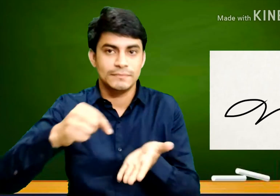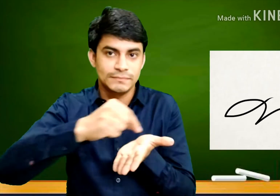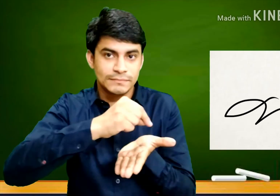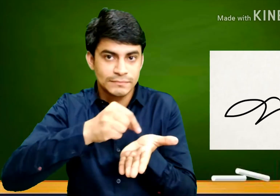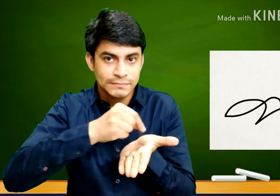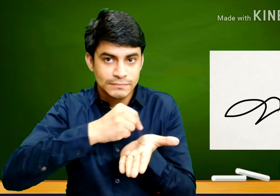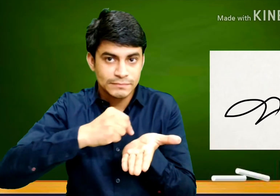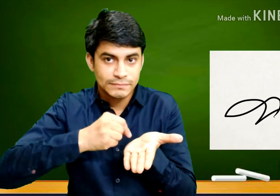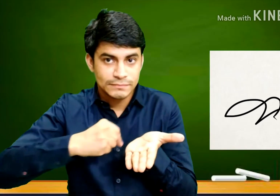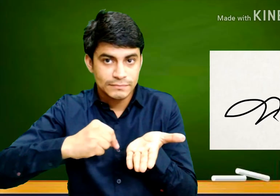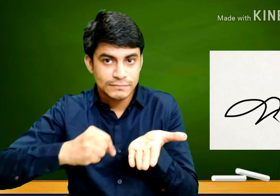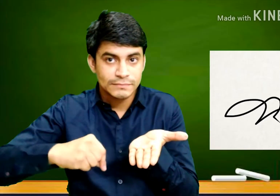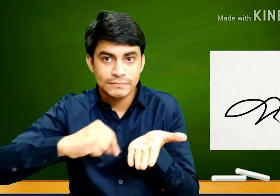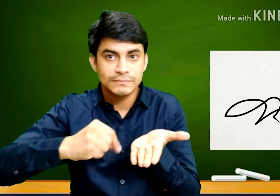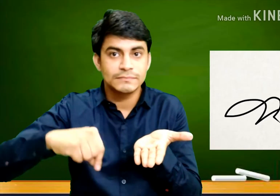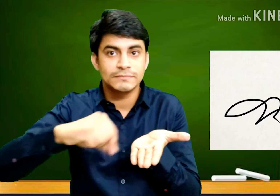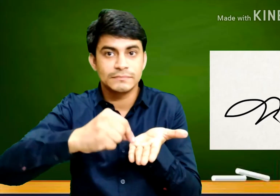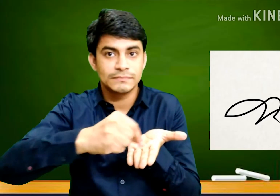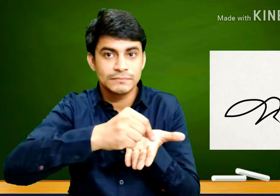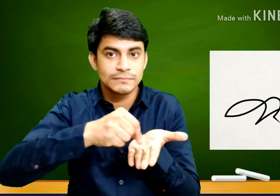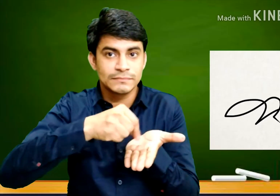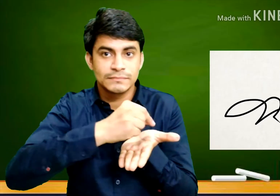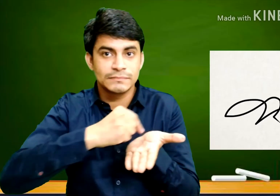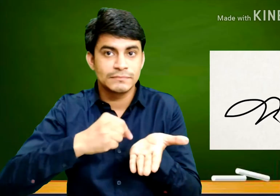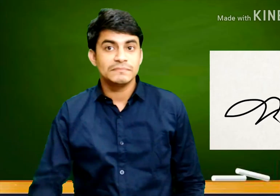Keep the pen still on the paper.